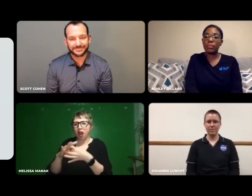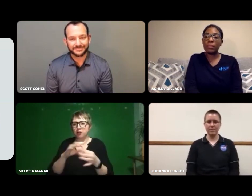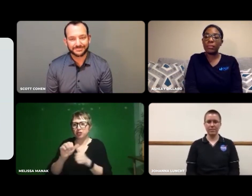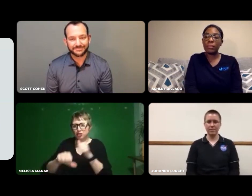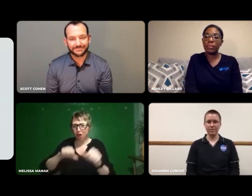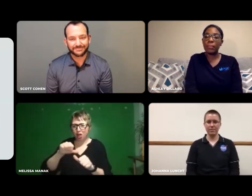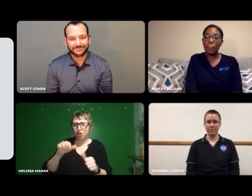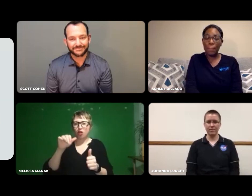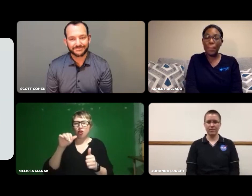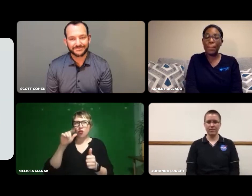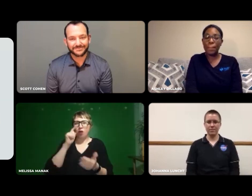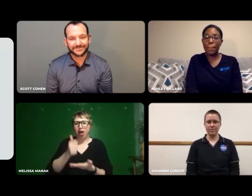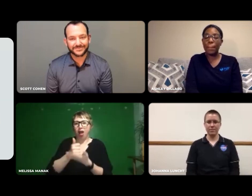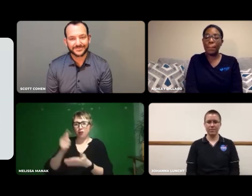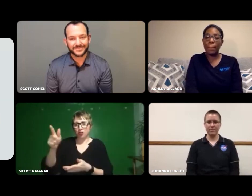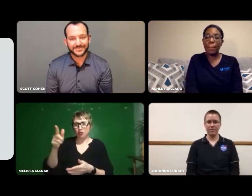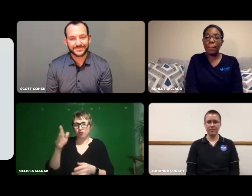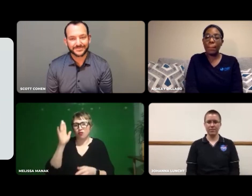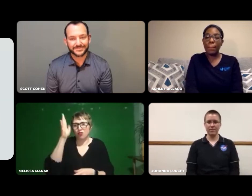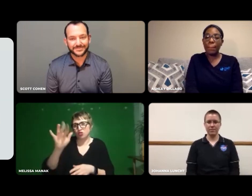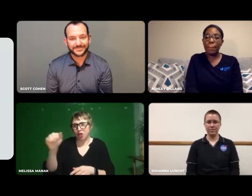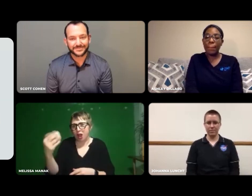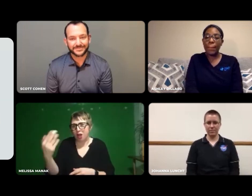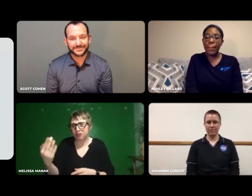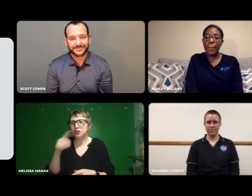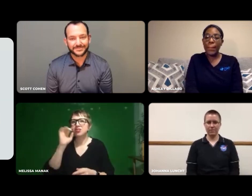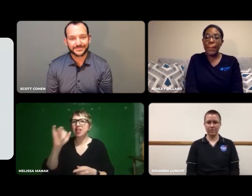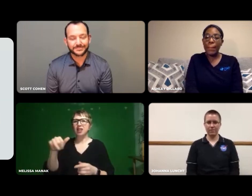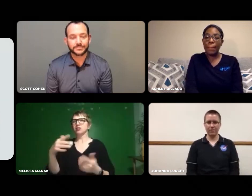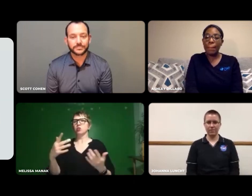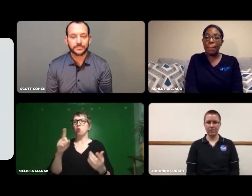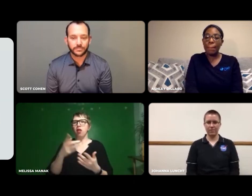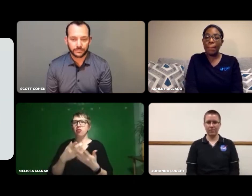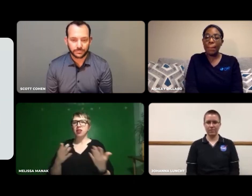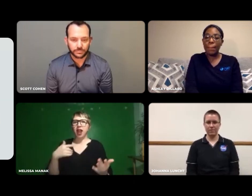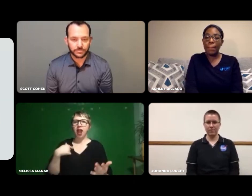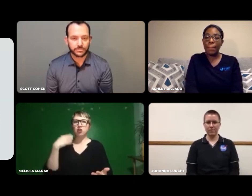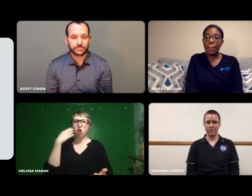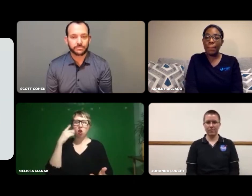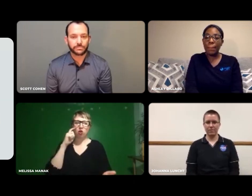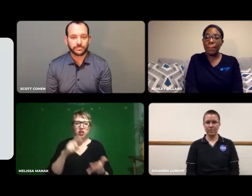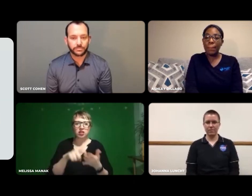That'll help you in your future job, as well, if you collaborate.